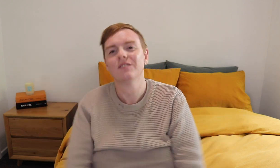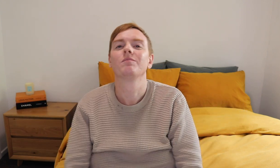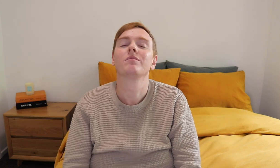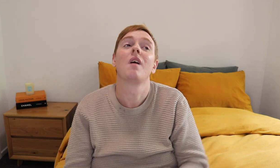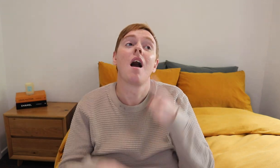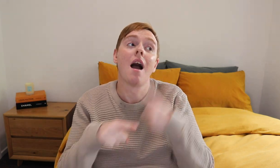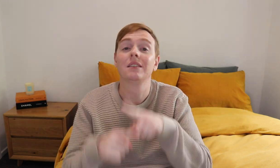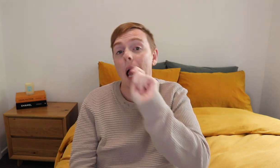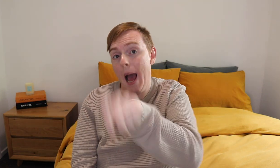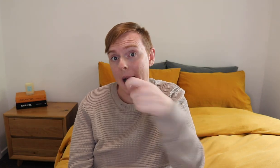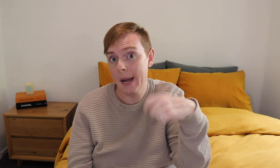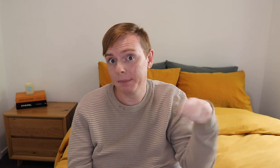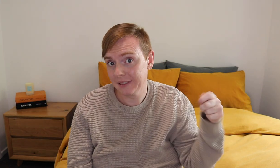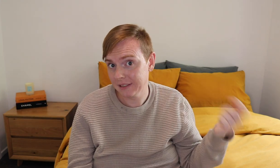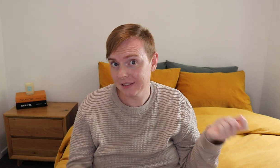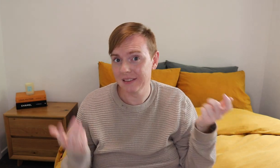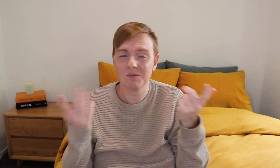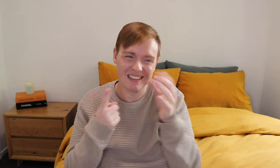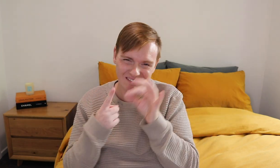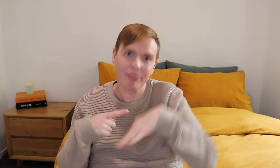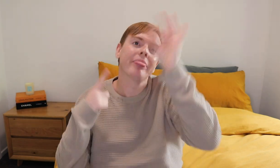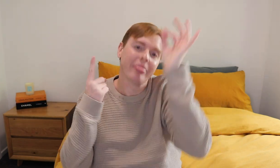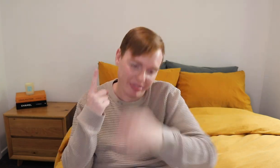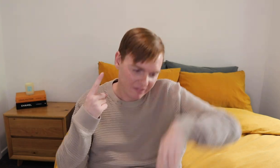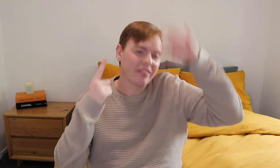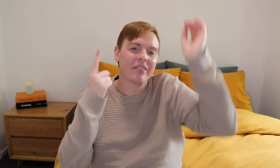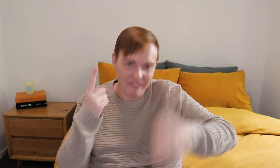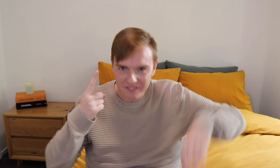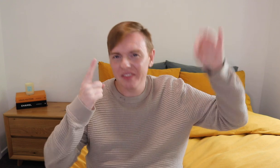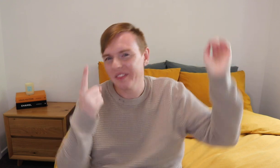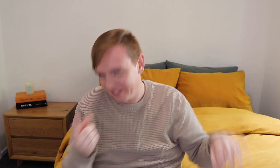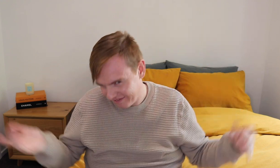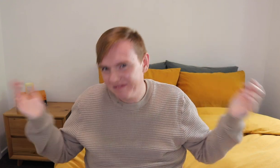And Neighbours. It's been on and off for years.